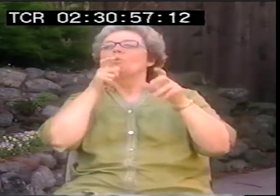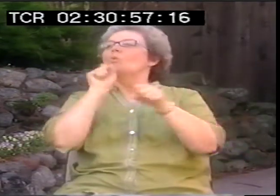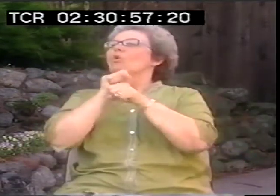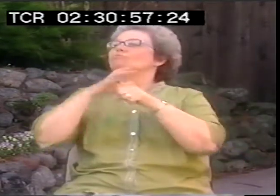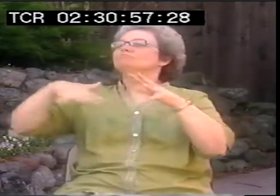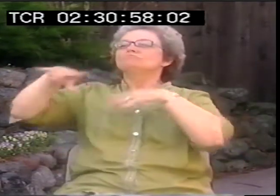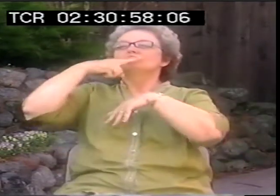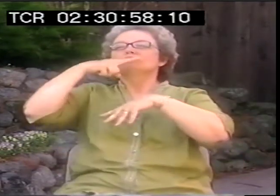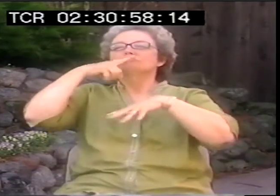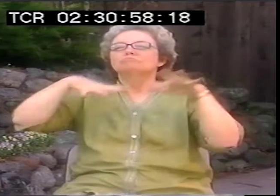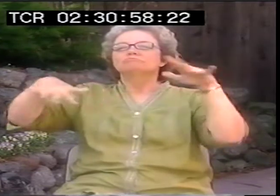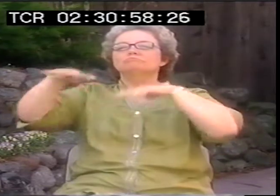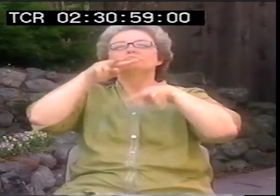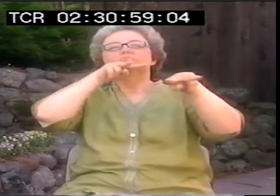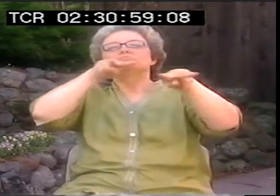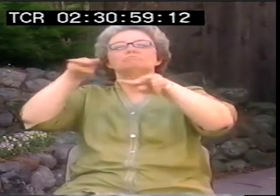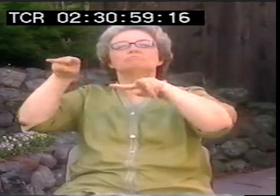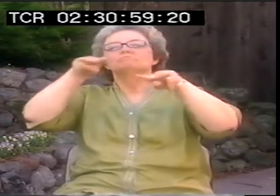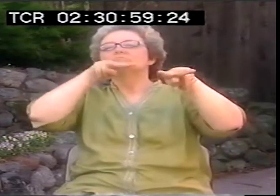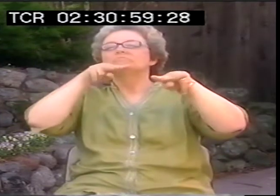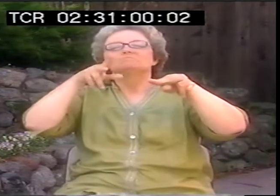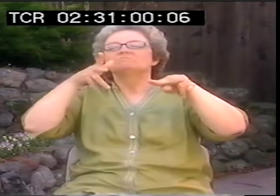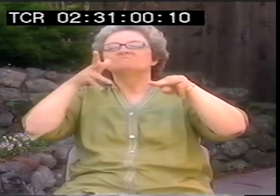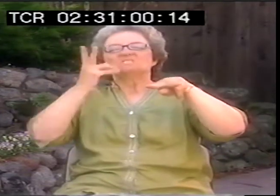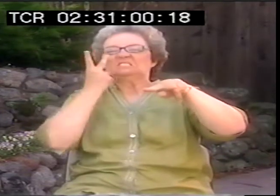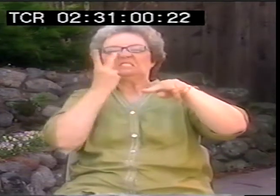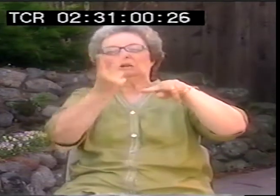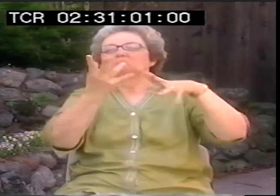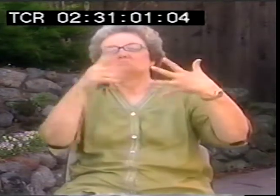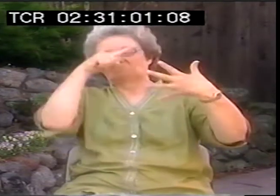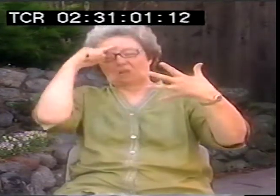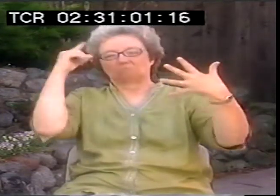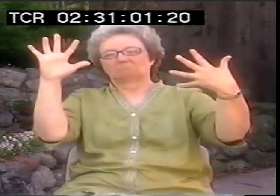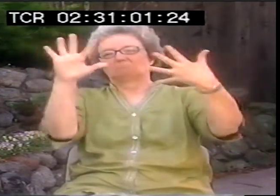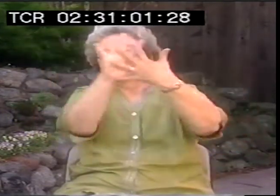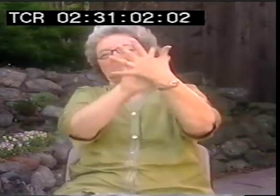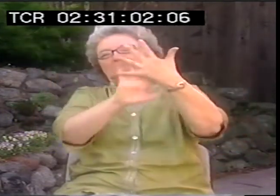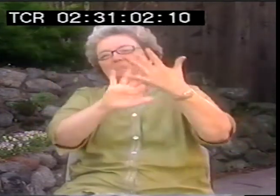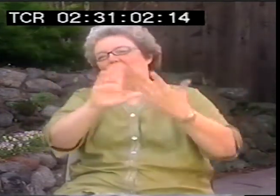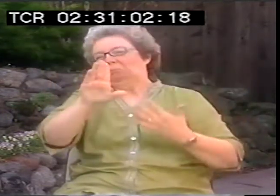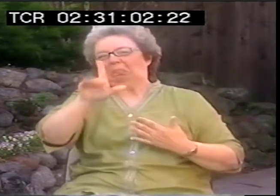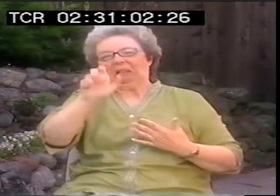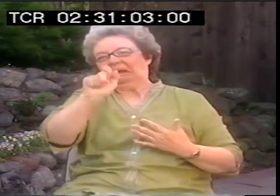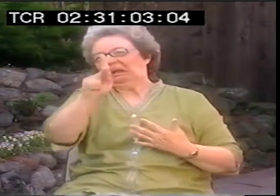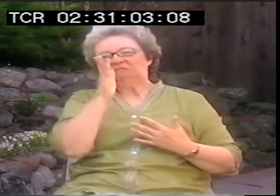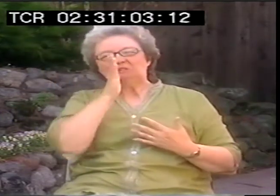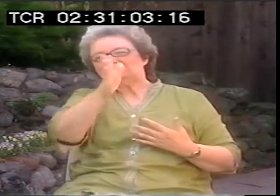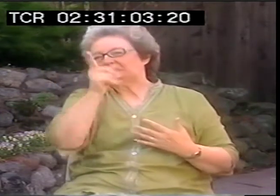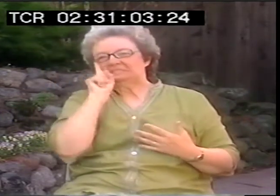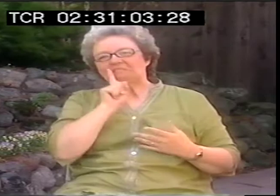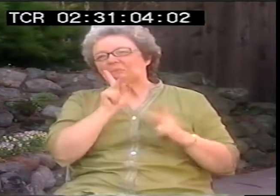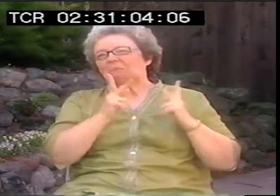You could look out at who's working in the hearing world, some of them are successful. You know, like you can see how maybe sometimes